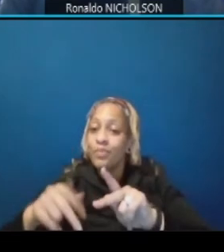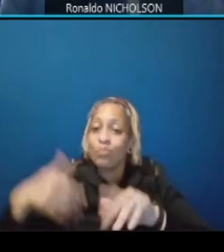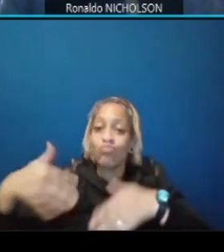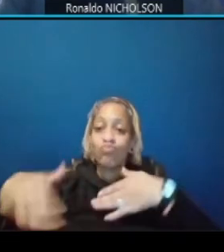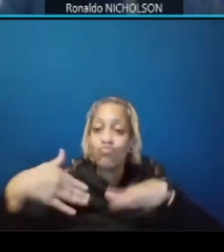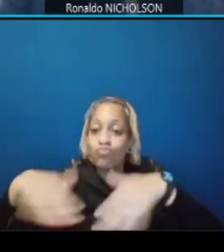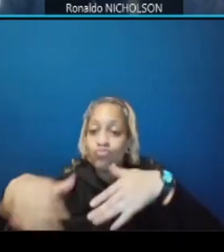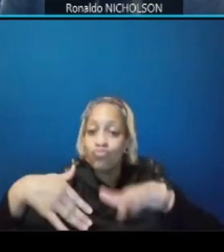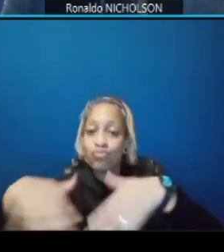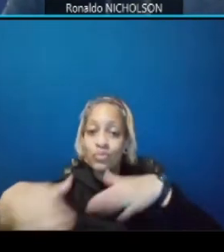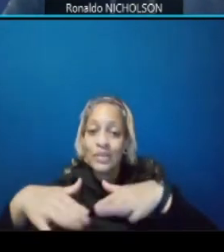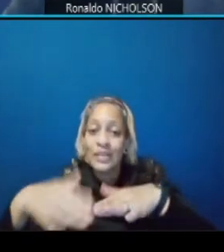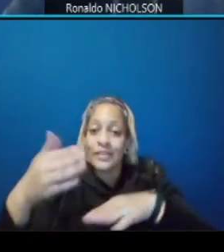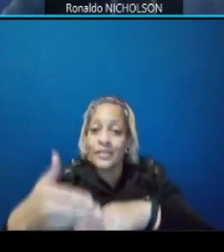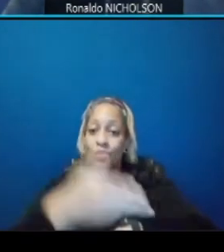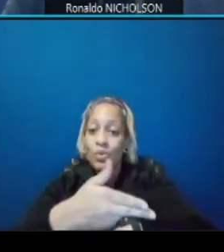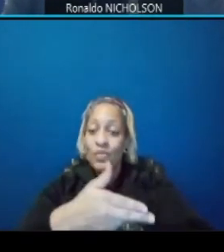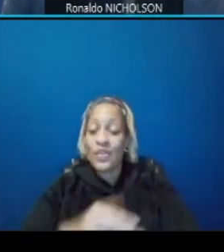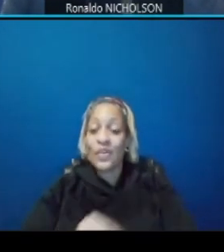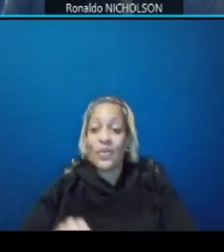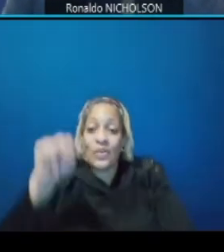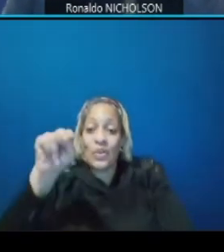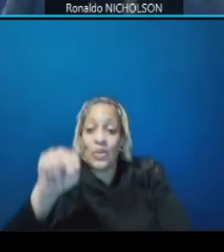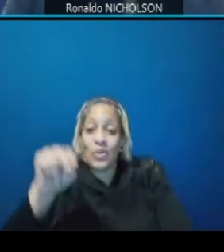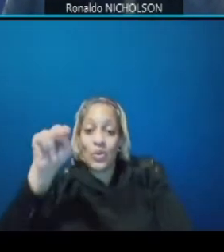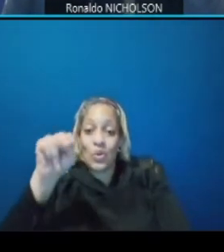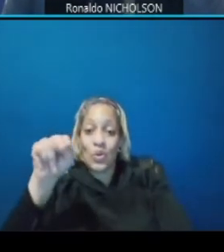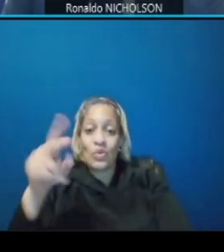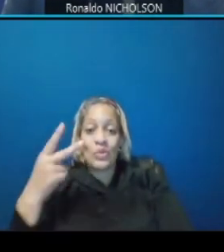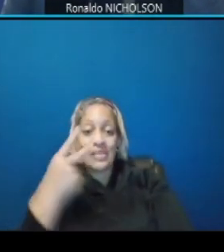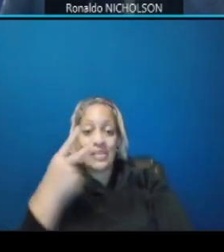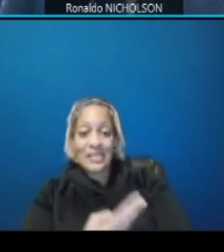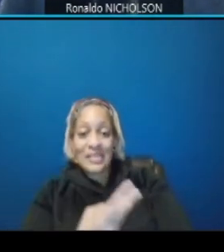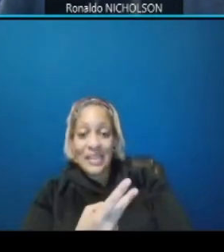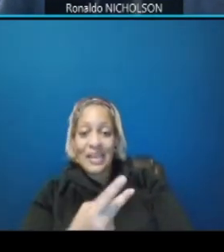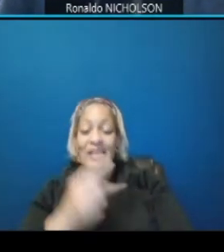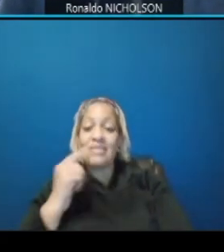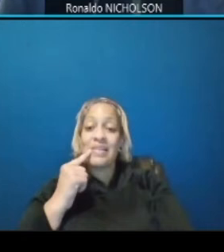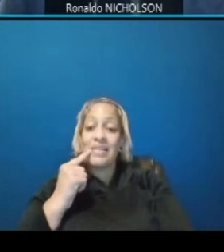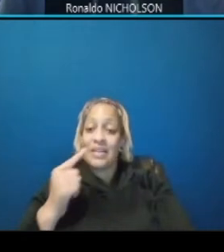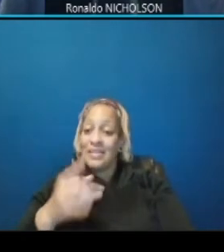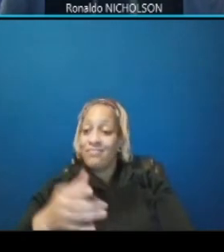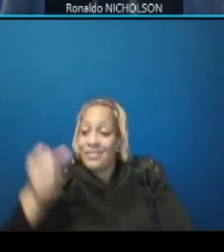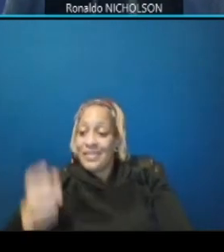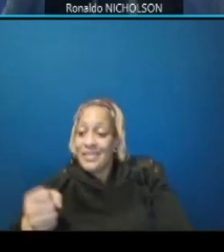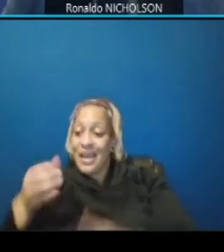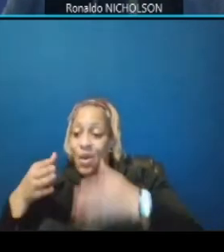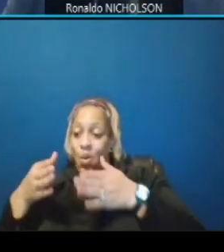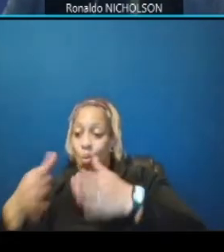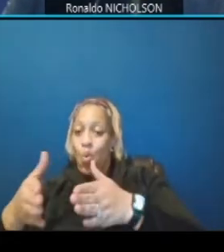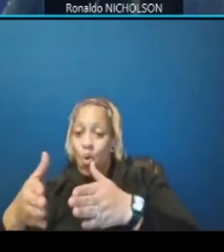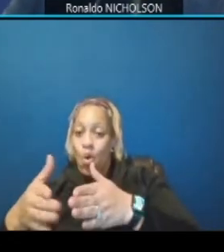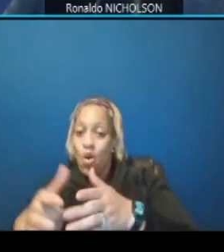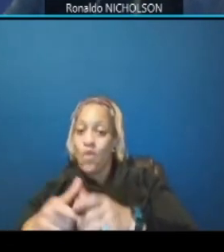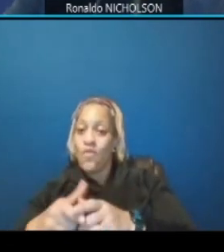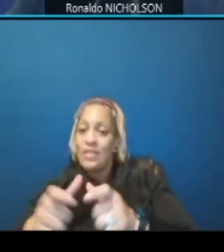on the north side we'll have a sidewalk of various width throughout on the south side